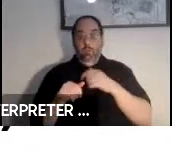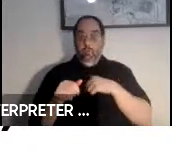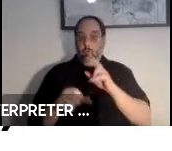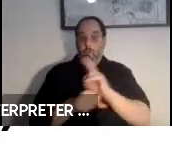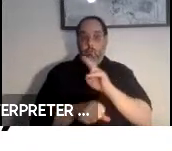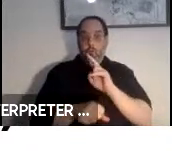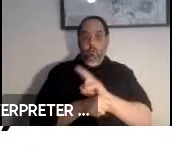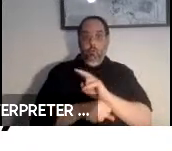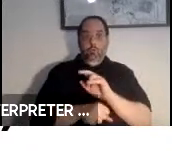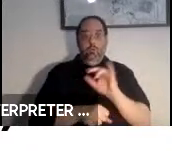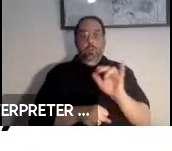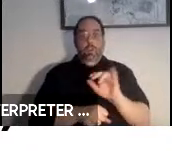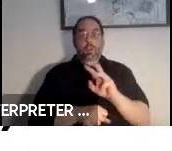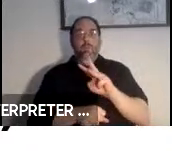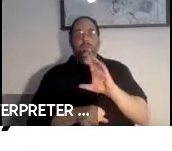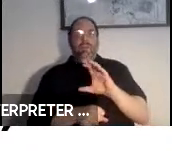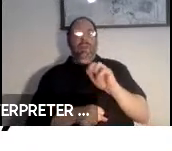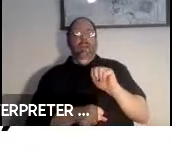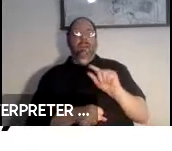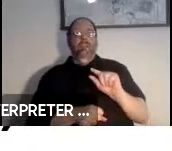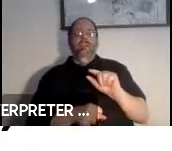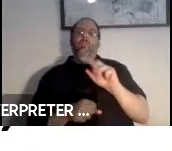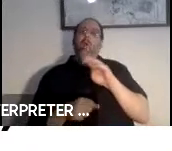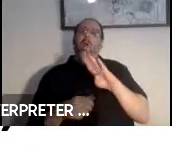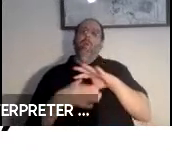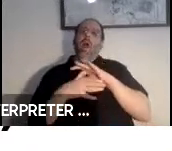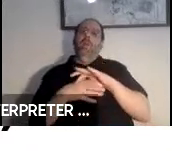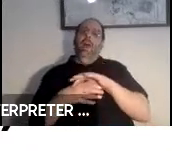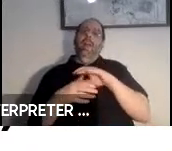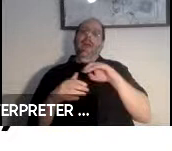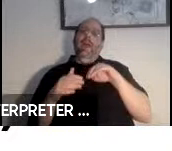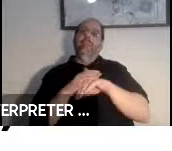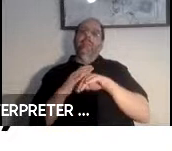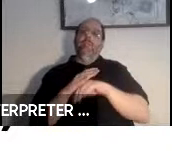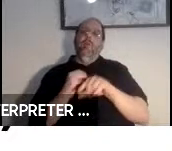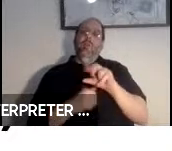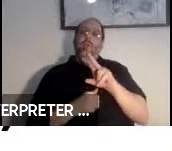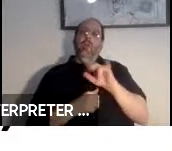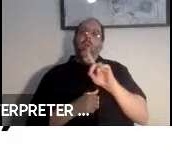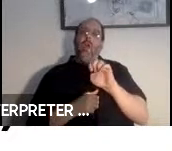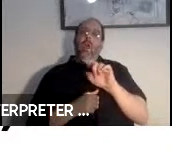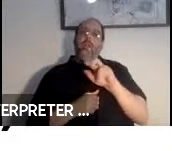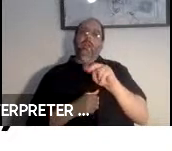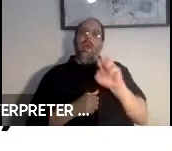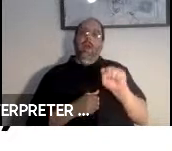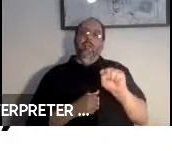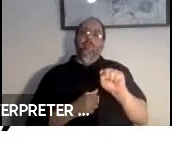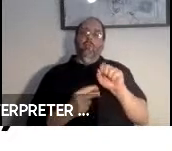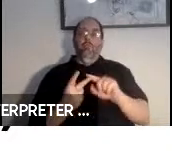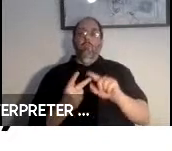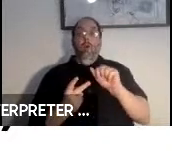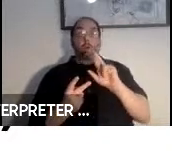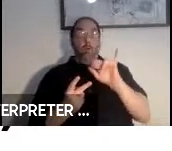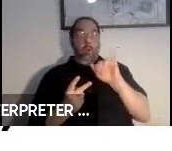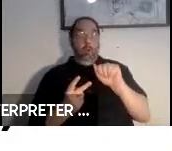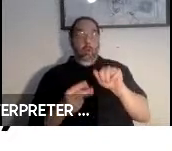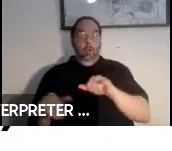which is content accessibility guidelines and ARIA, accessible rich internet applications